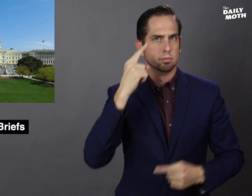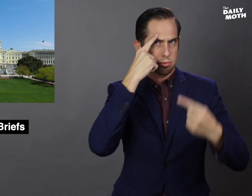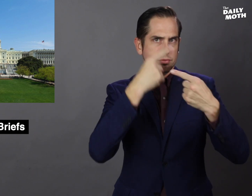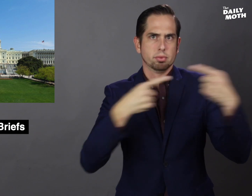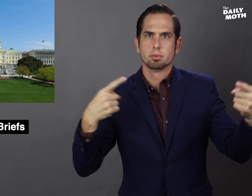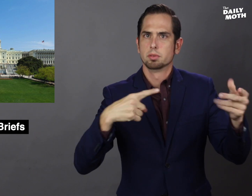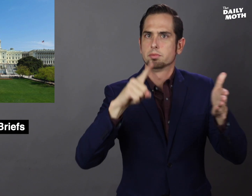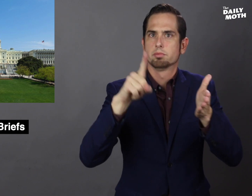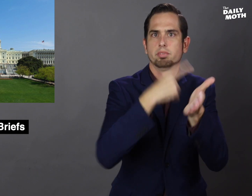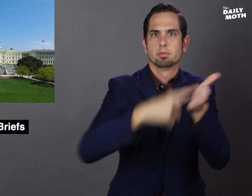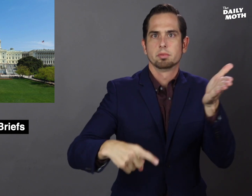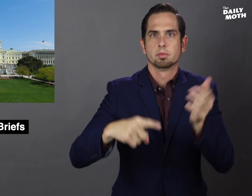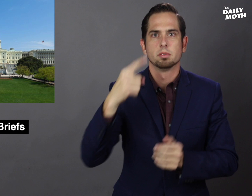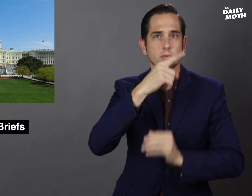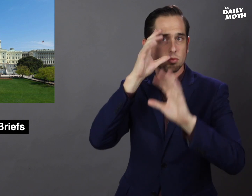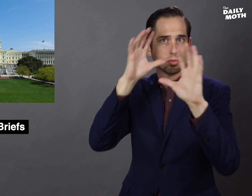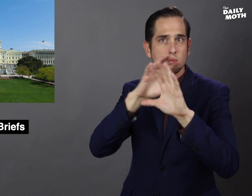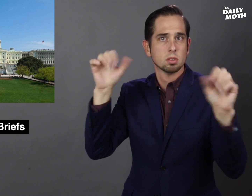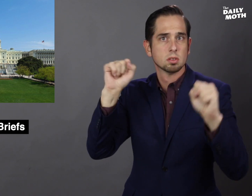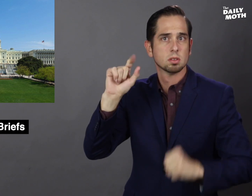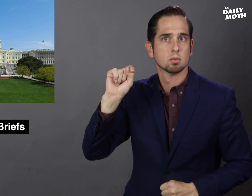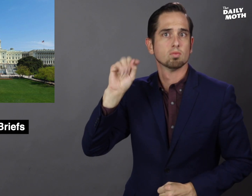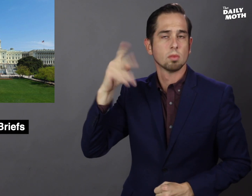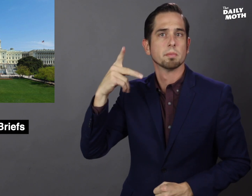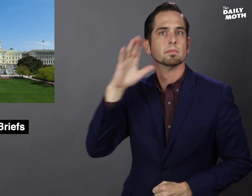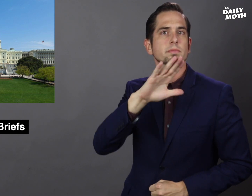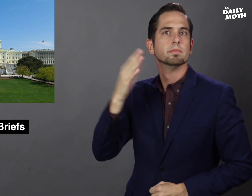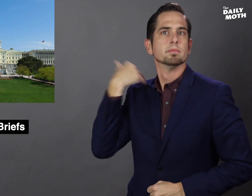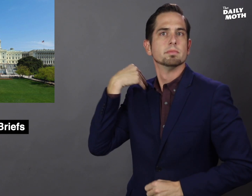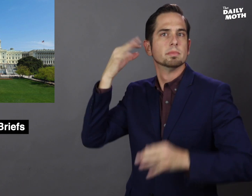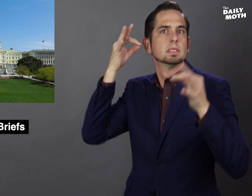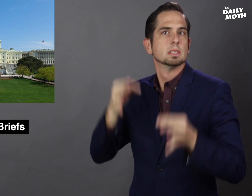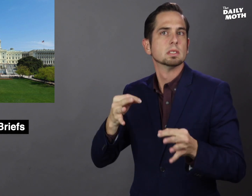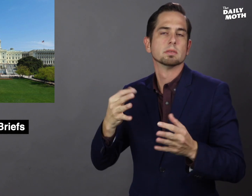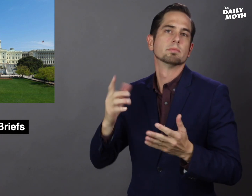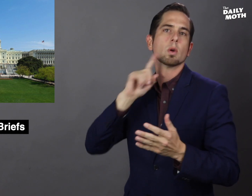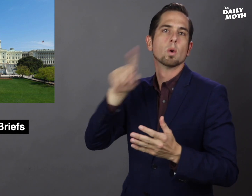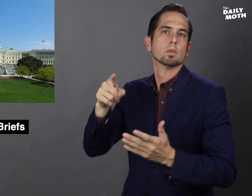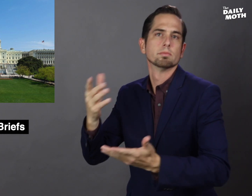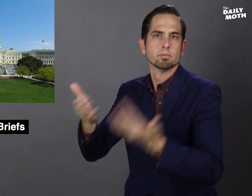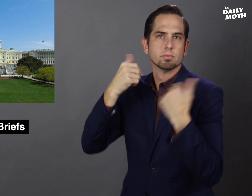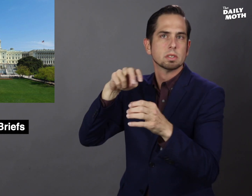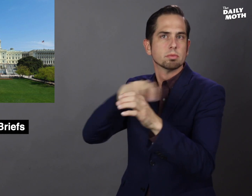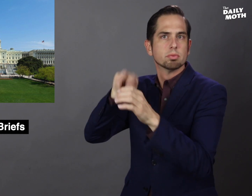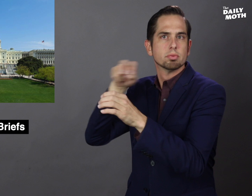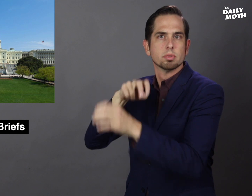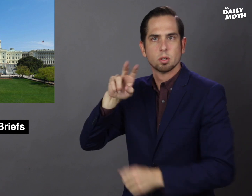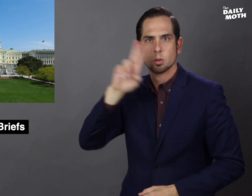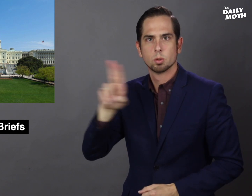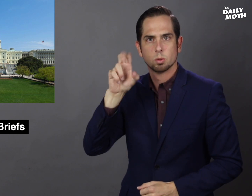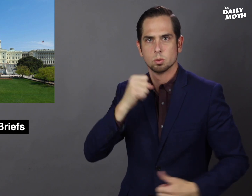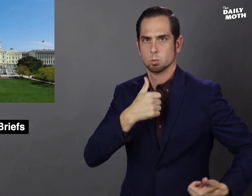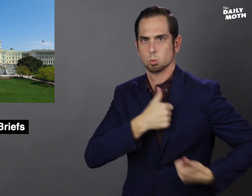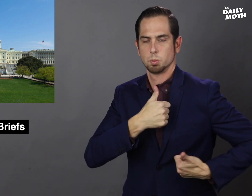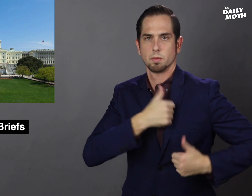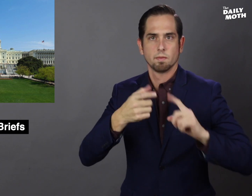condemning President Trump's decision to pull out U.S. troops